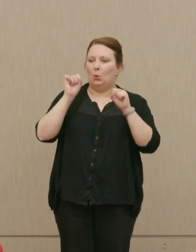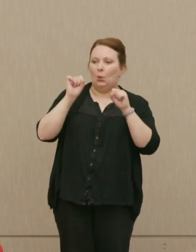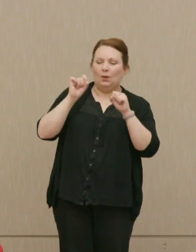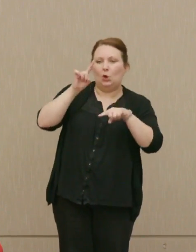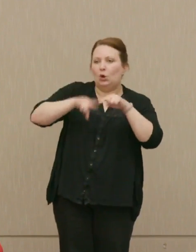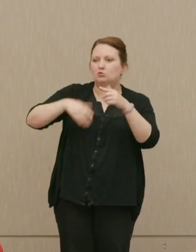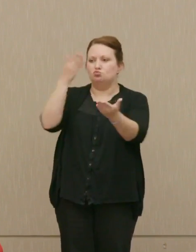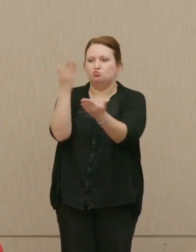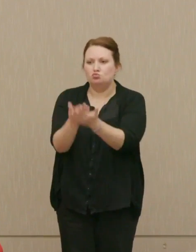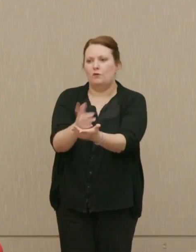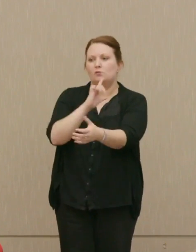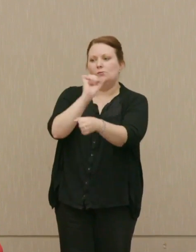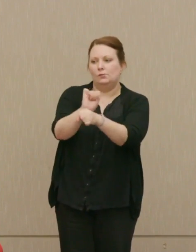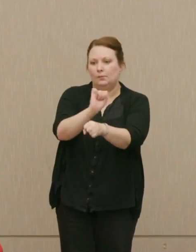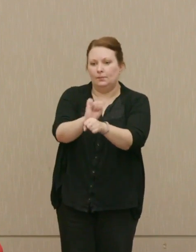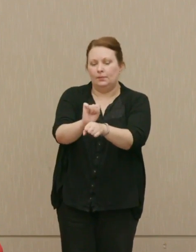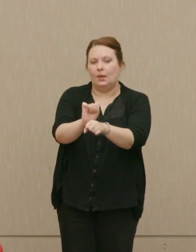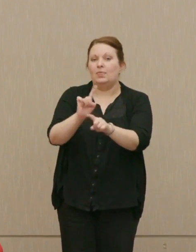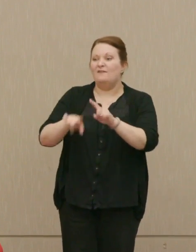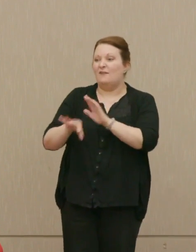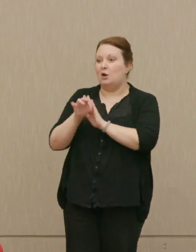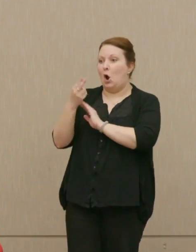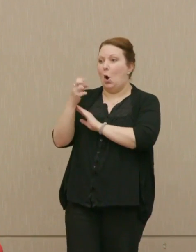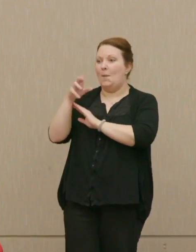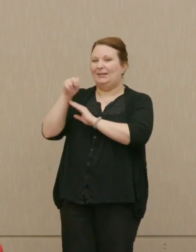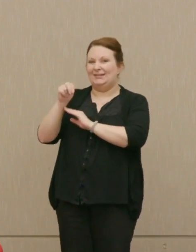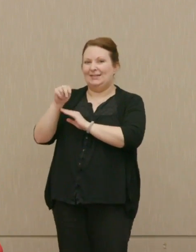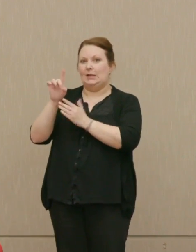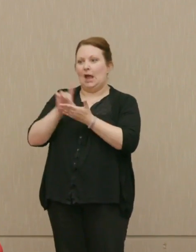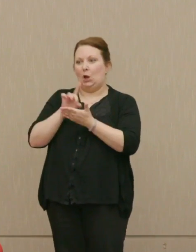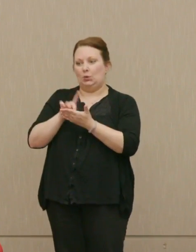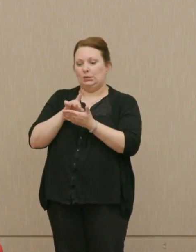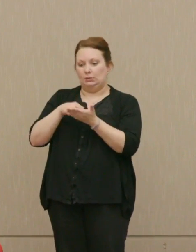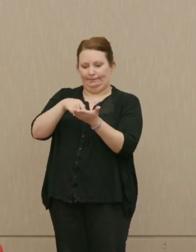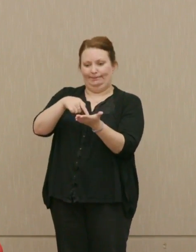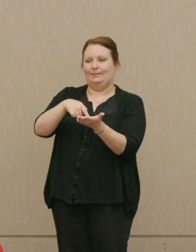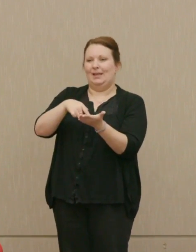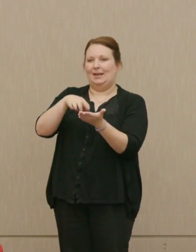They've now discovered parts of Haldeman's diary, after all these years, that say, "President